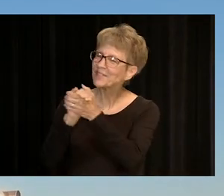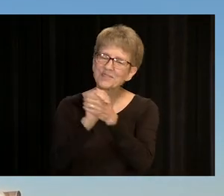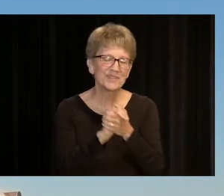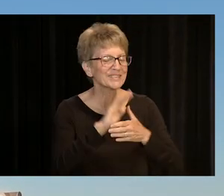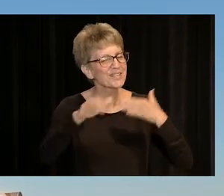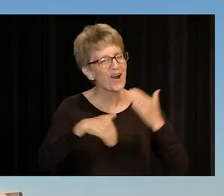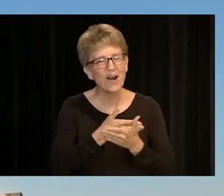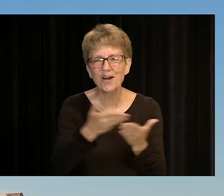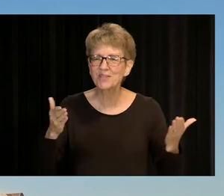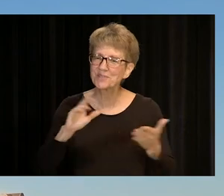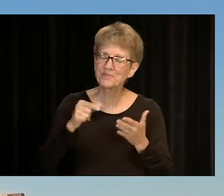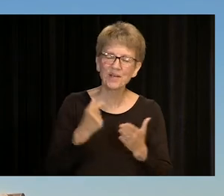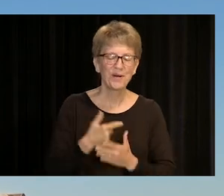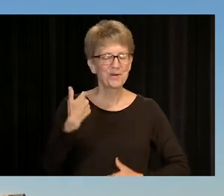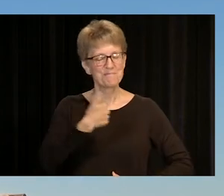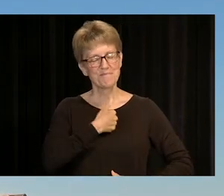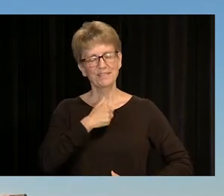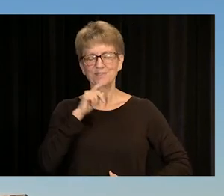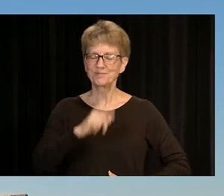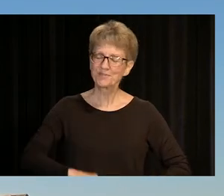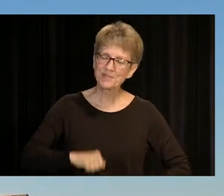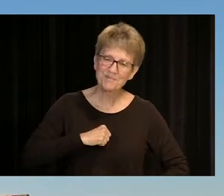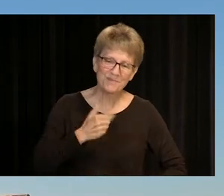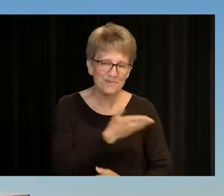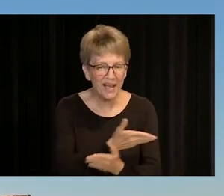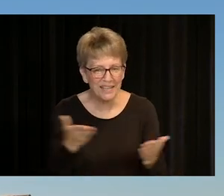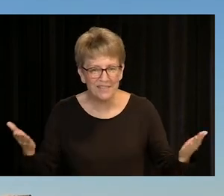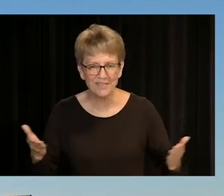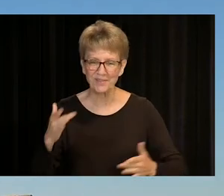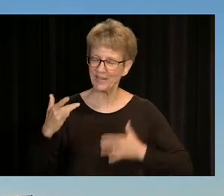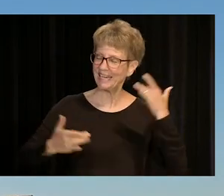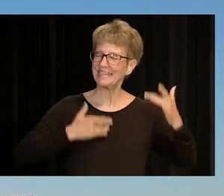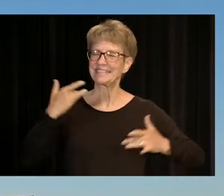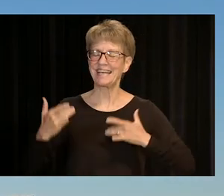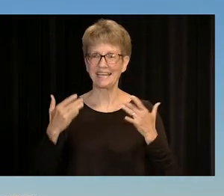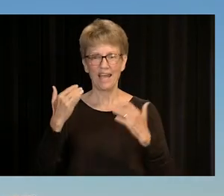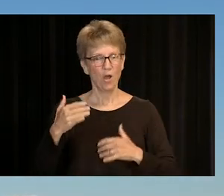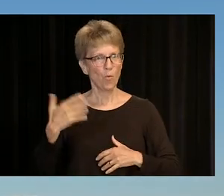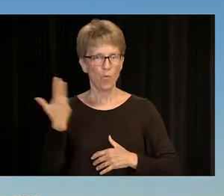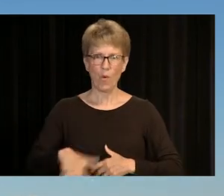AND COULD NOT BE MORE EXCITED FOR YOU. THIS WAS WELL DESERVED, AND LET ME BE ONE OF THE FIRST